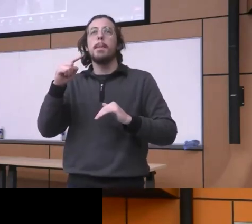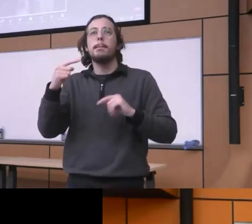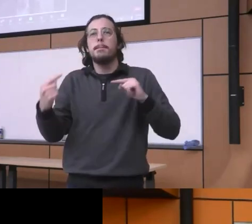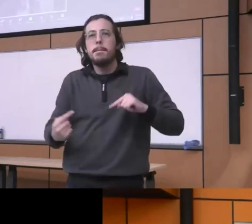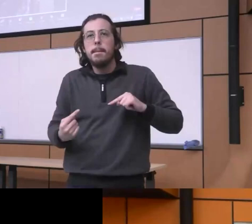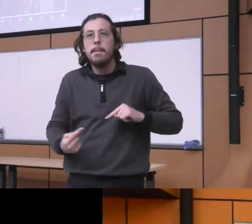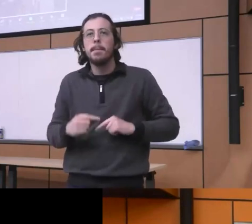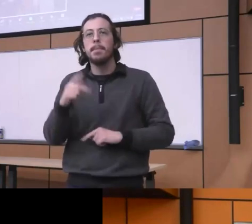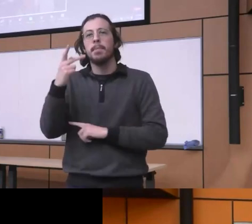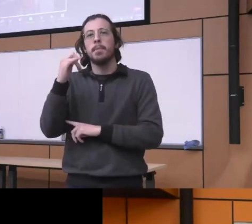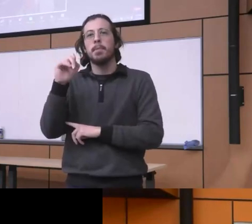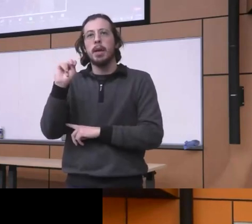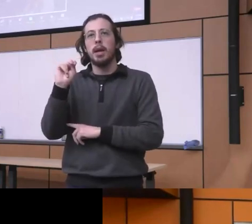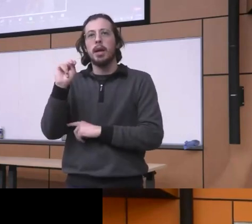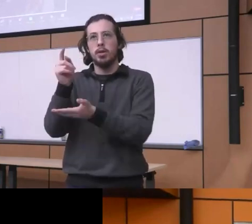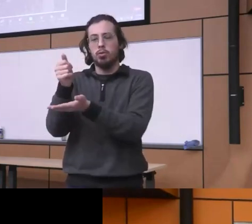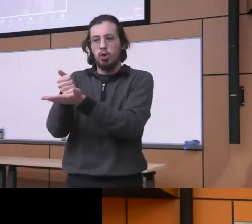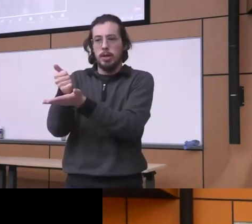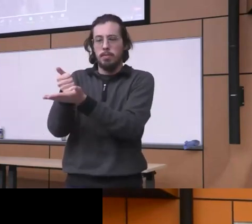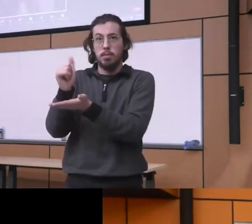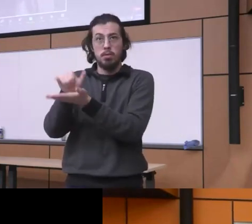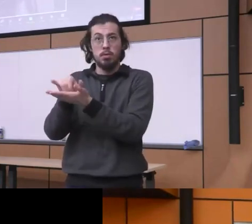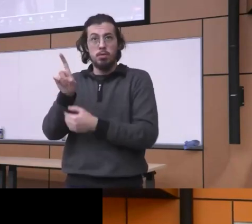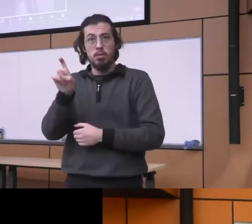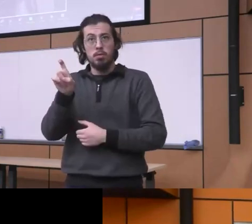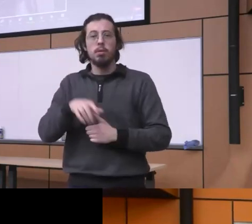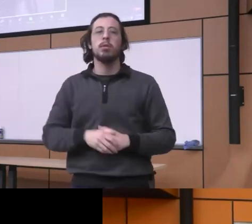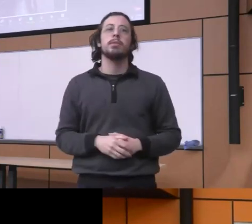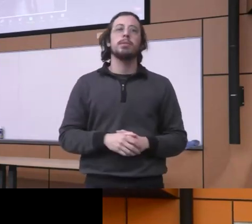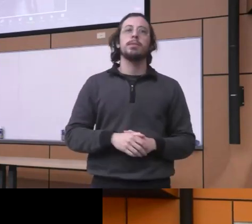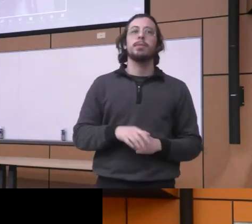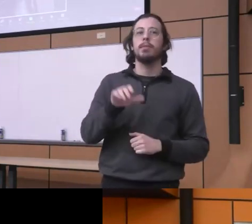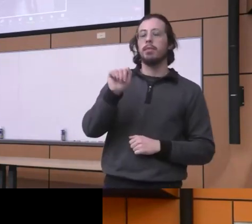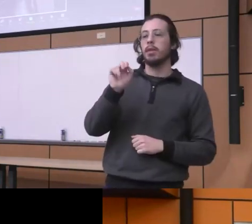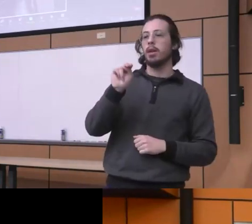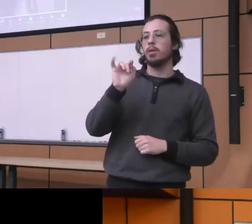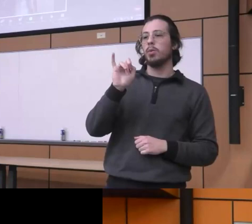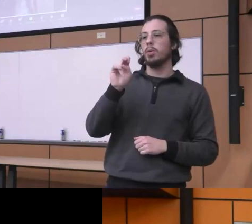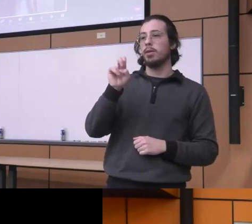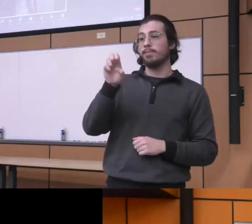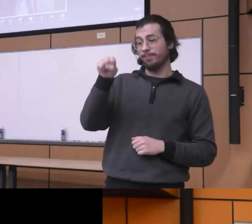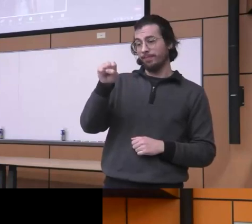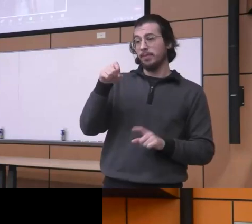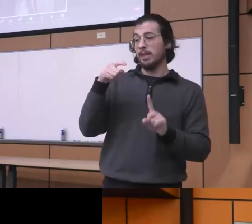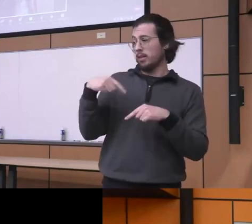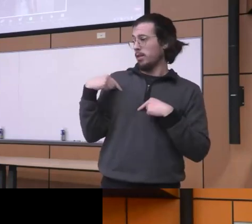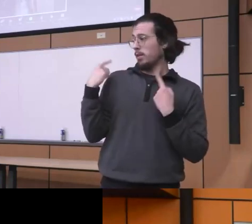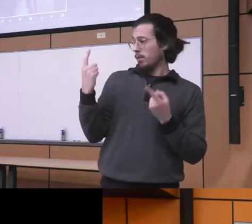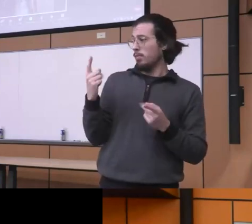this is very uh this has been in the work let's put it this way because as you know now you know